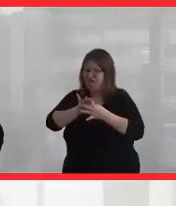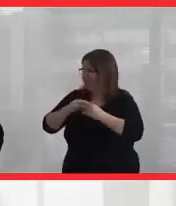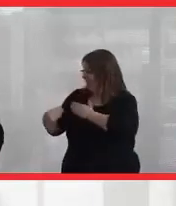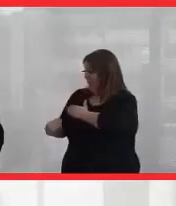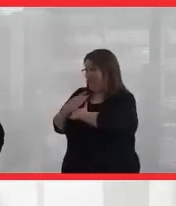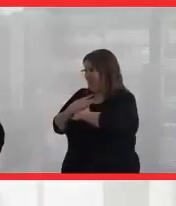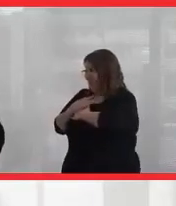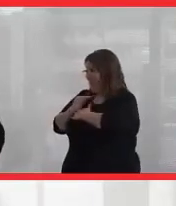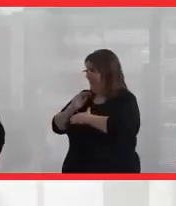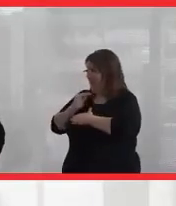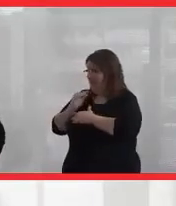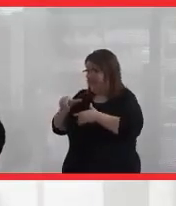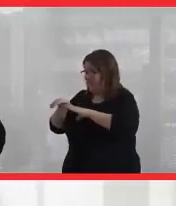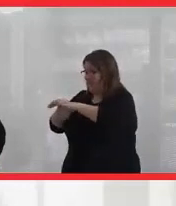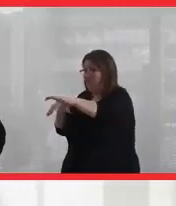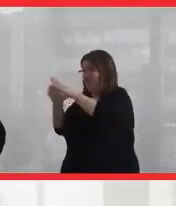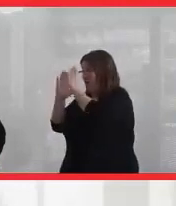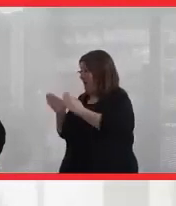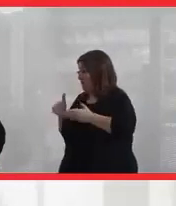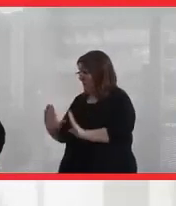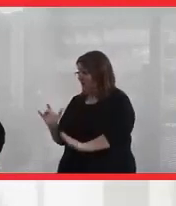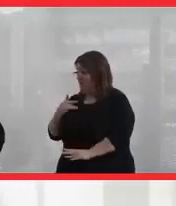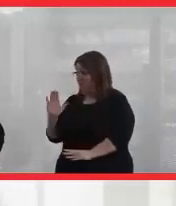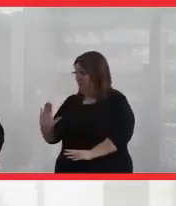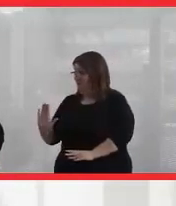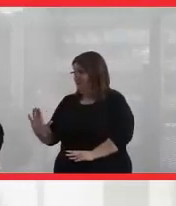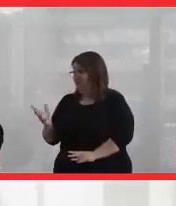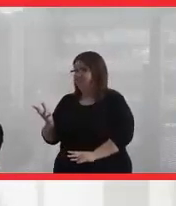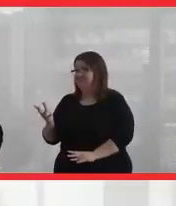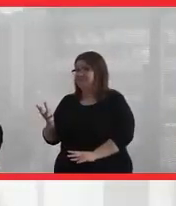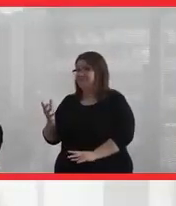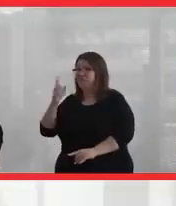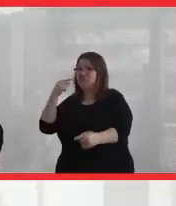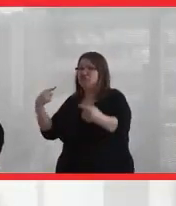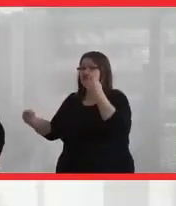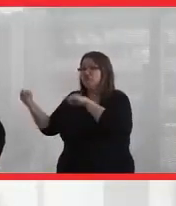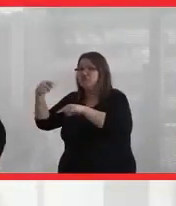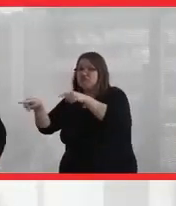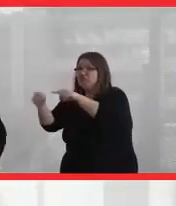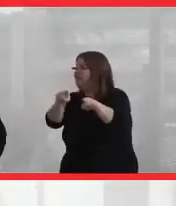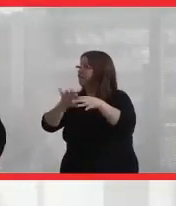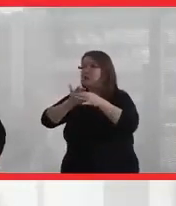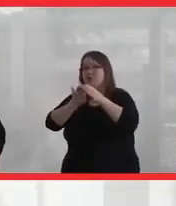Our way, the way of the longhouse, is a way of consensus building and relationship building.